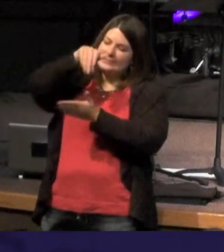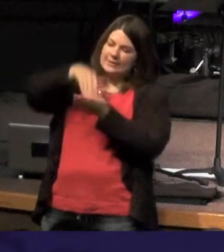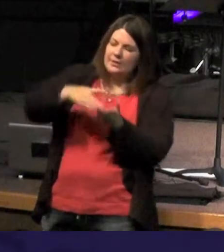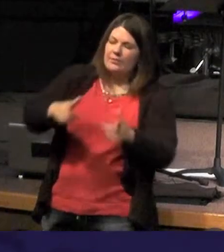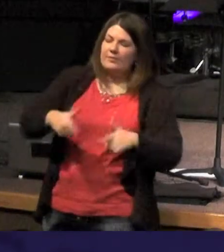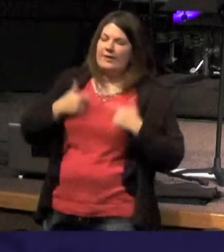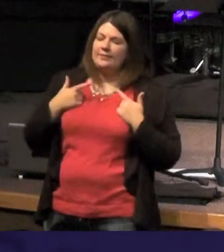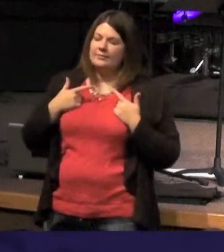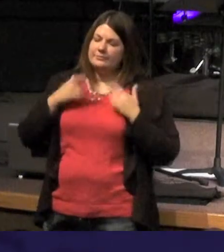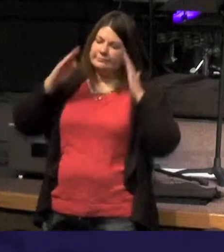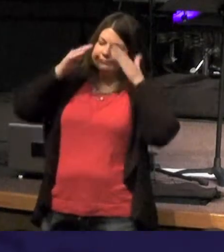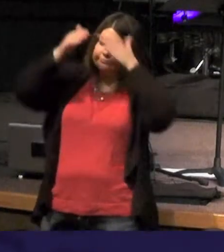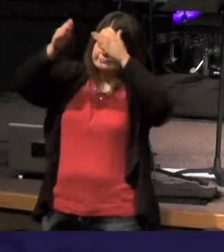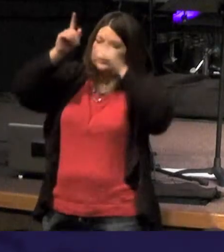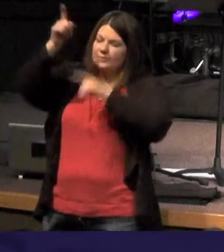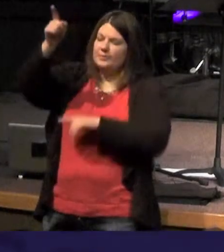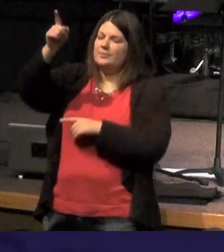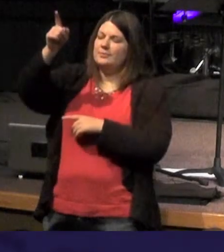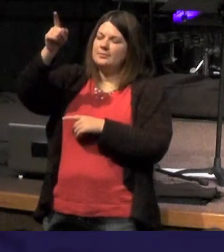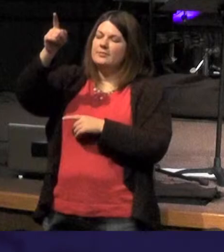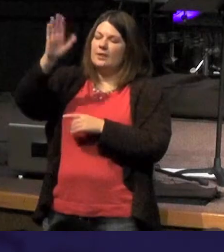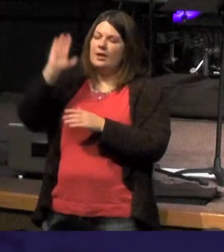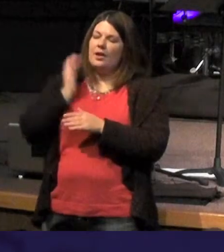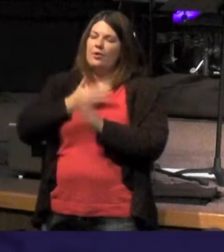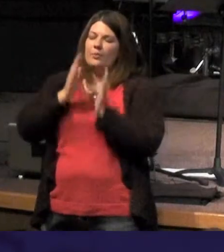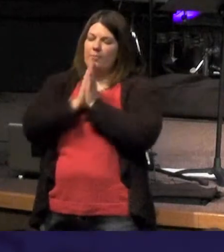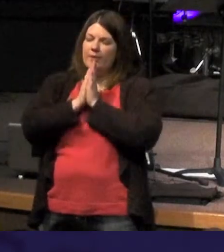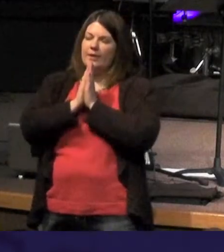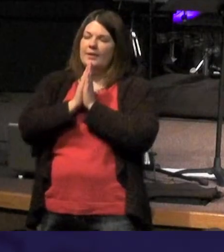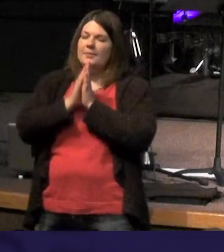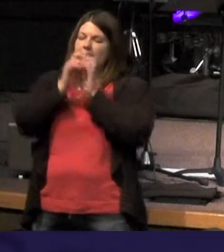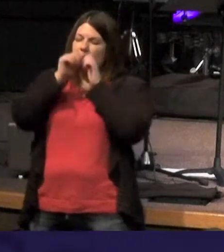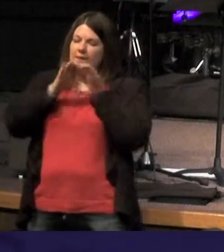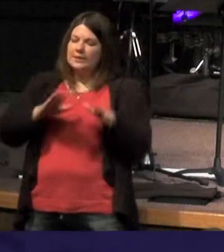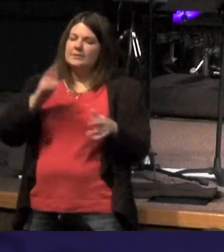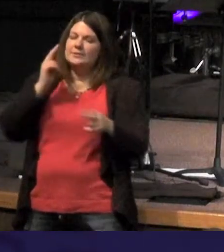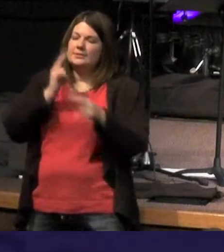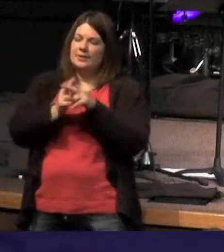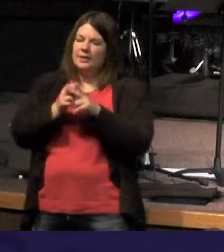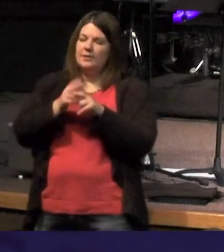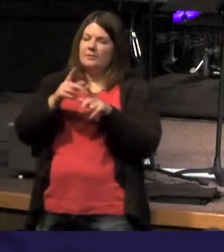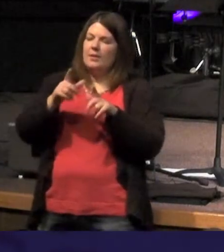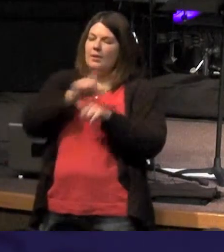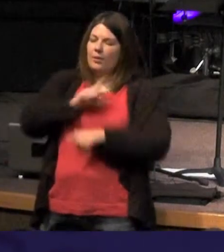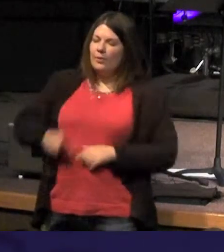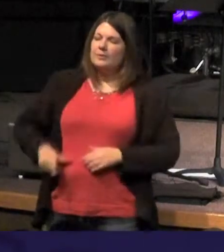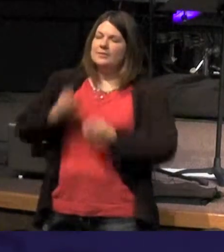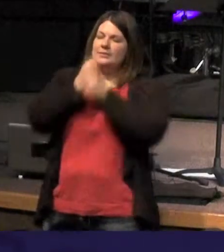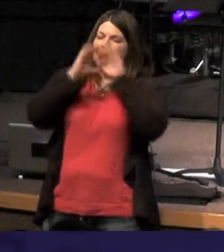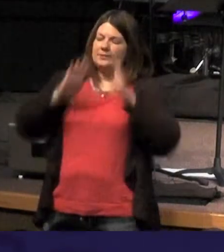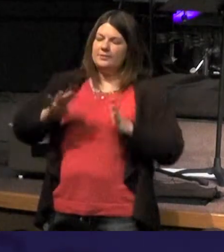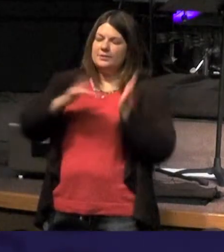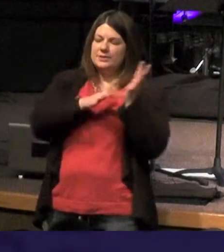and that is who he is - and that's our prayer we pray in the name our Lord our Savior Jesus - amen